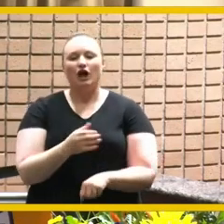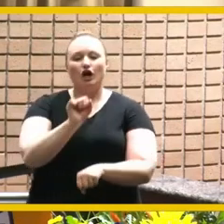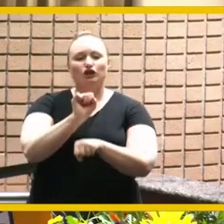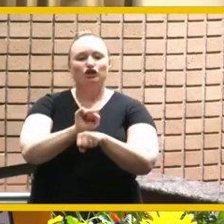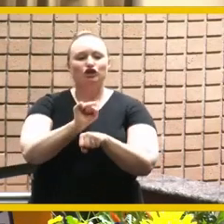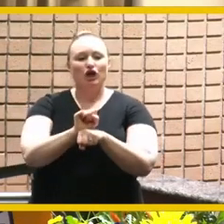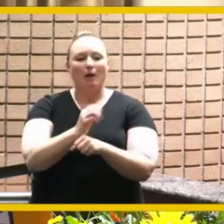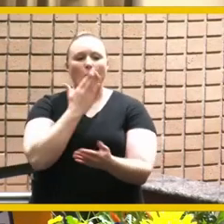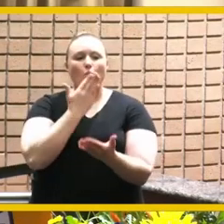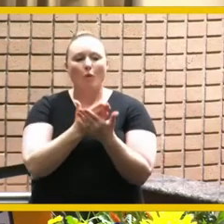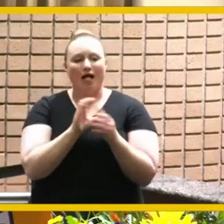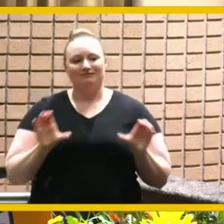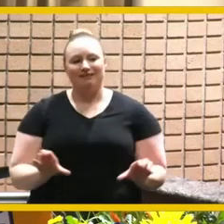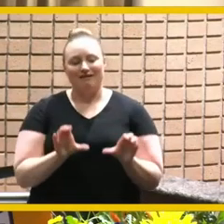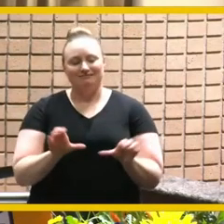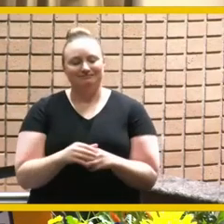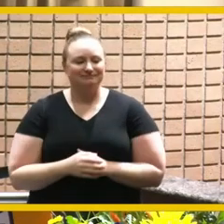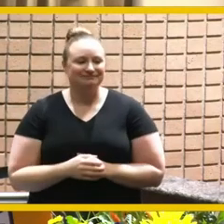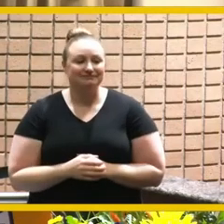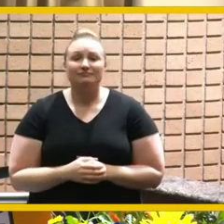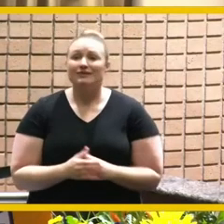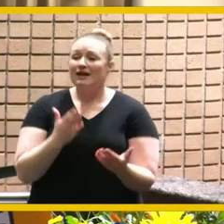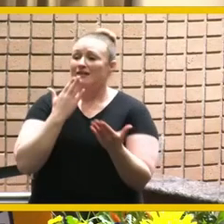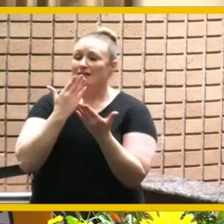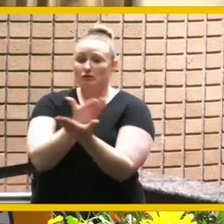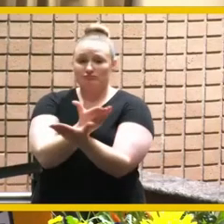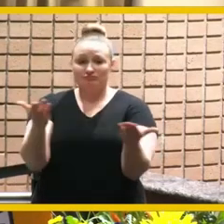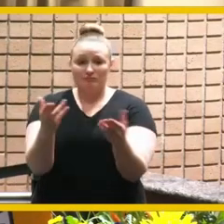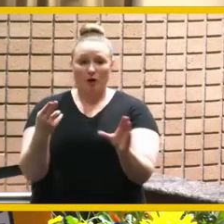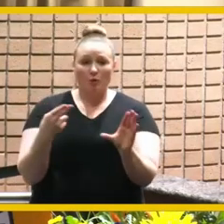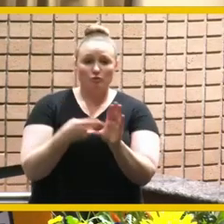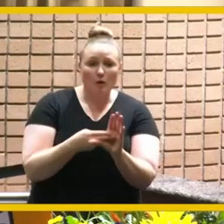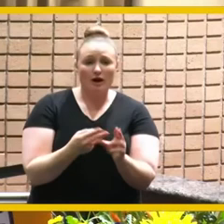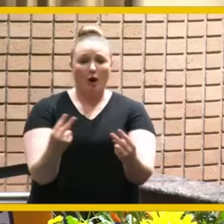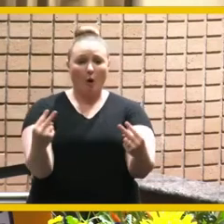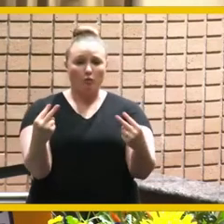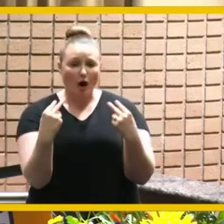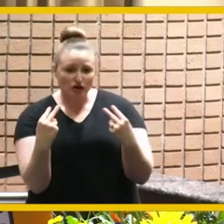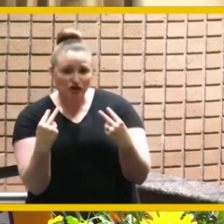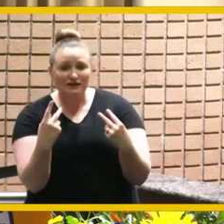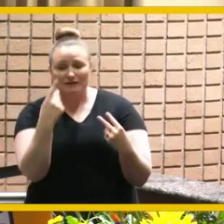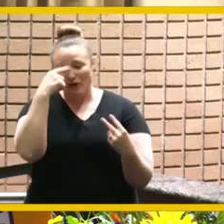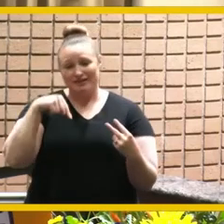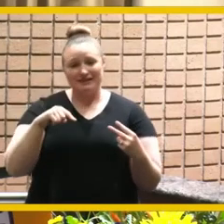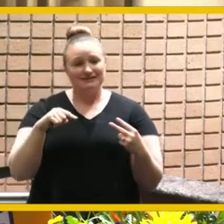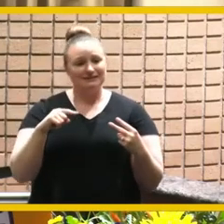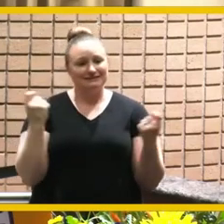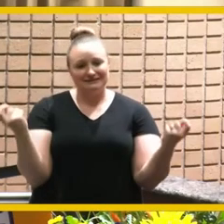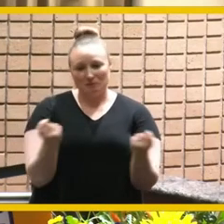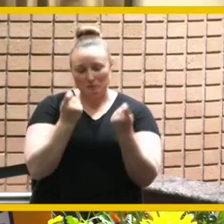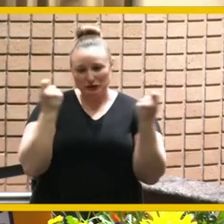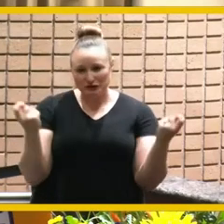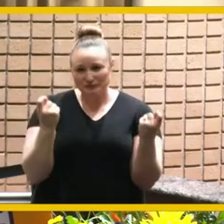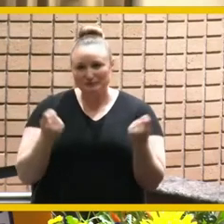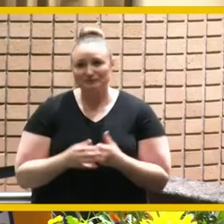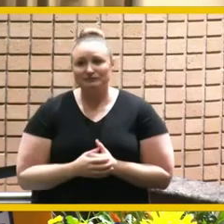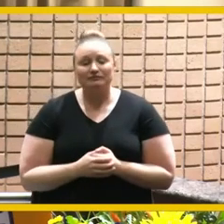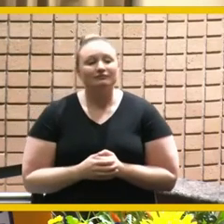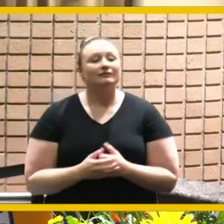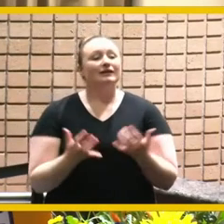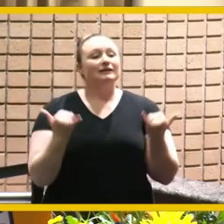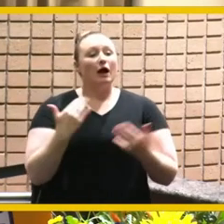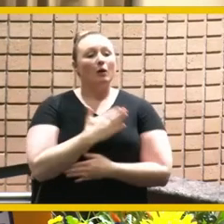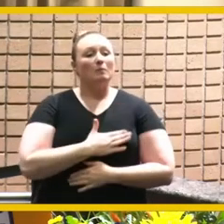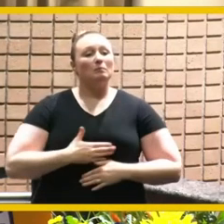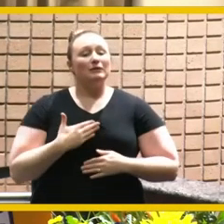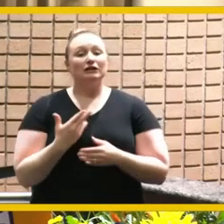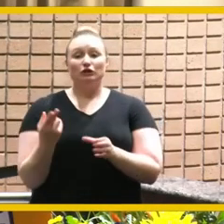joining us all uh watching and here um for this occasion and now please join me in congratulating